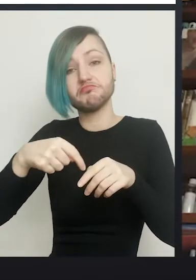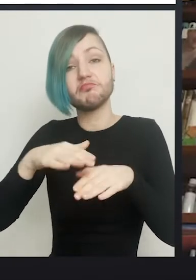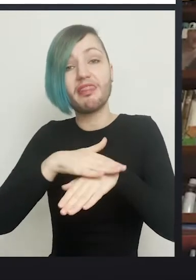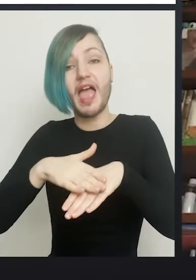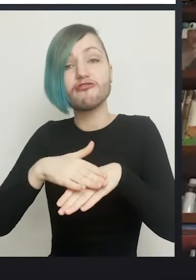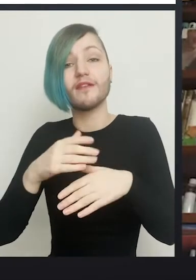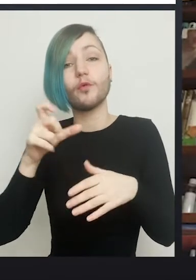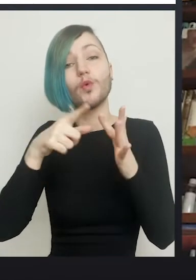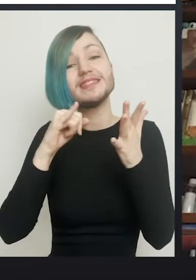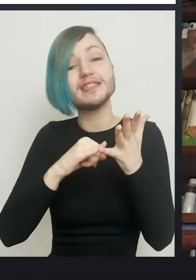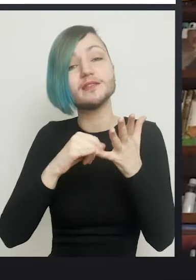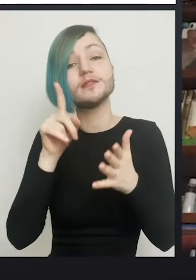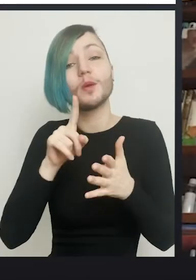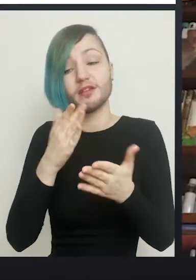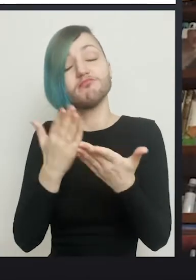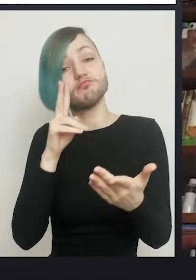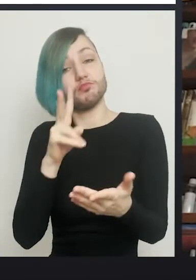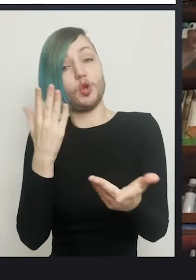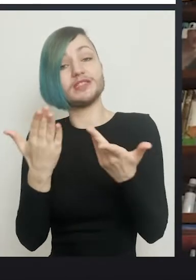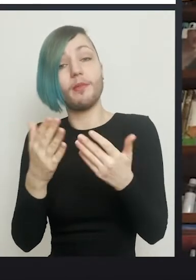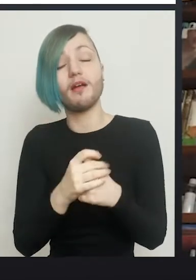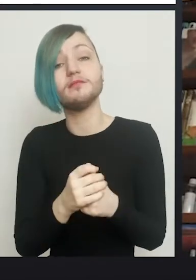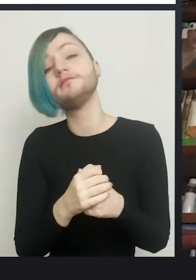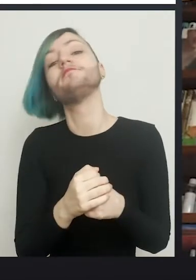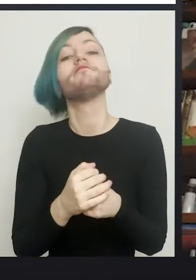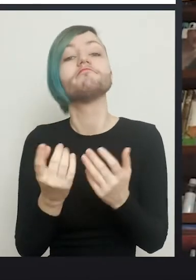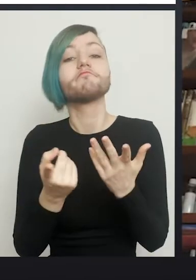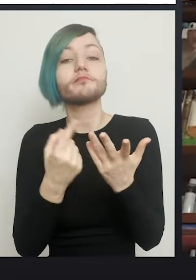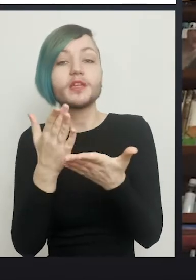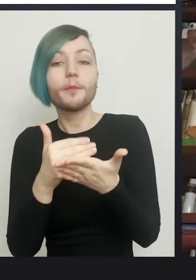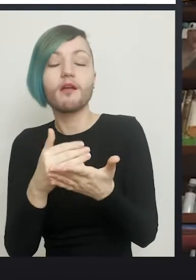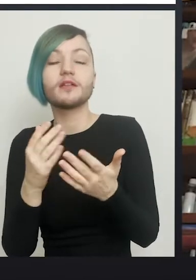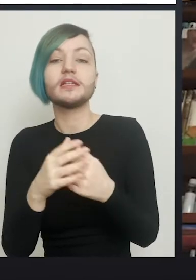The other aspect is that the male urethra, and that's what we're operating on,